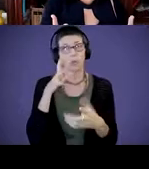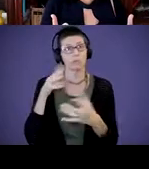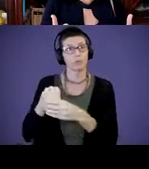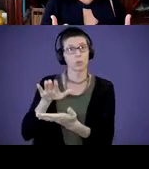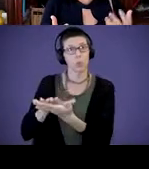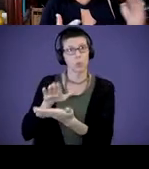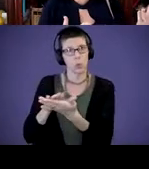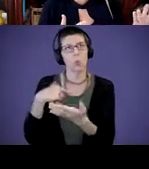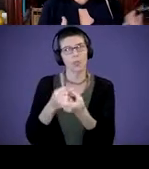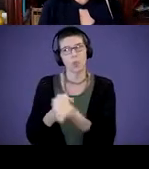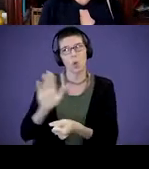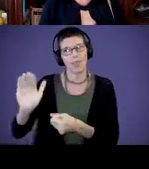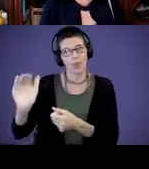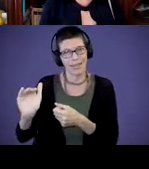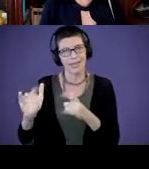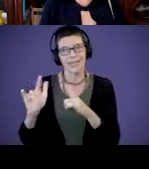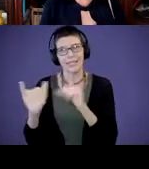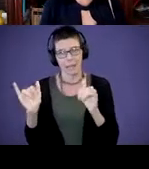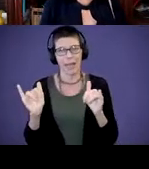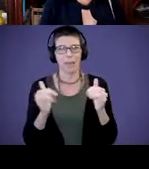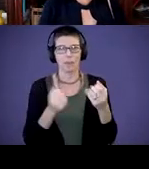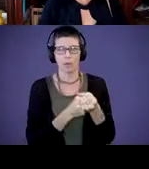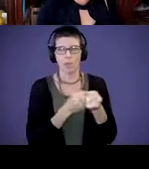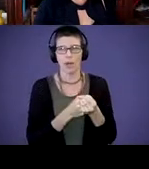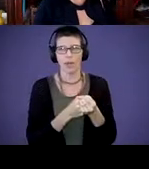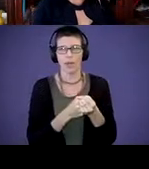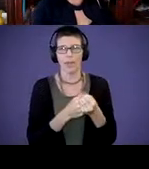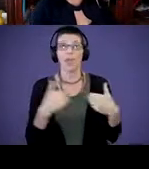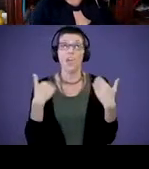their needs at the same time of supporting the needs of a younger sibling potentially.